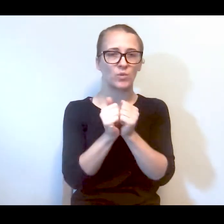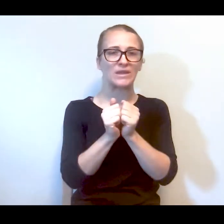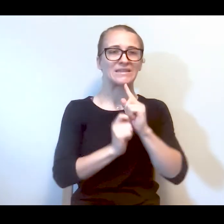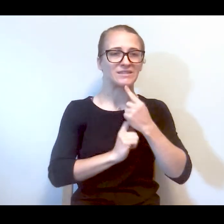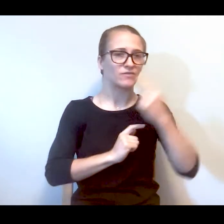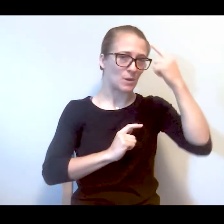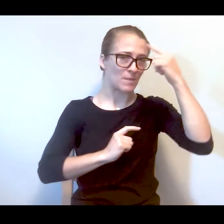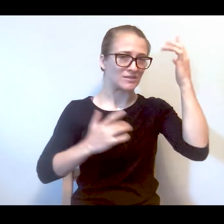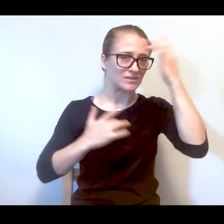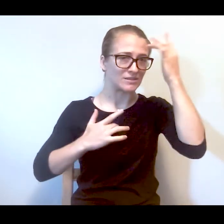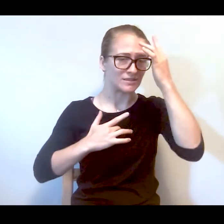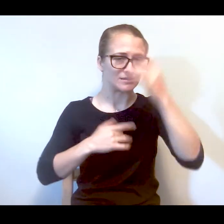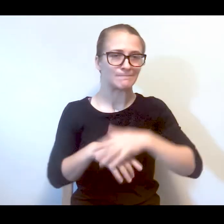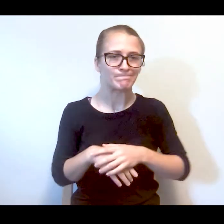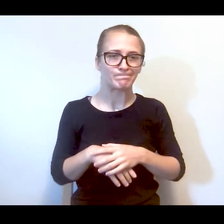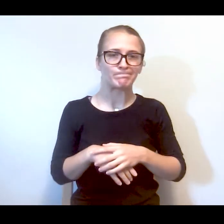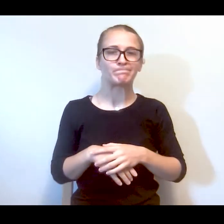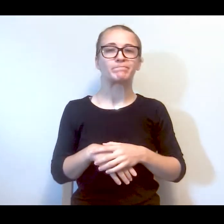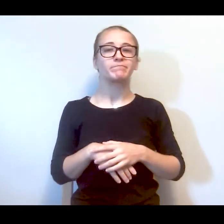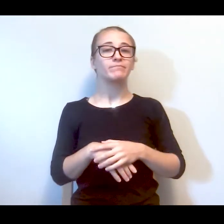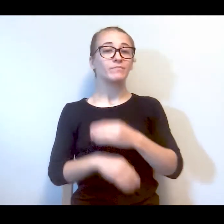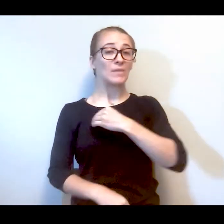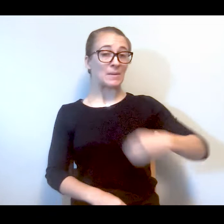mental illness. The mayor is responding by clearing